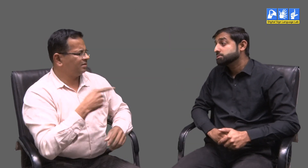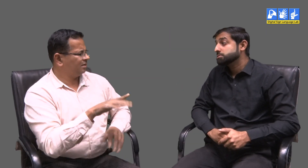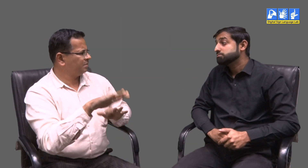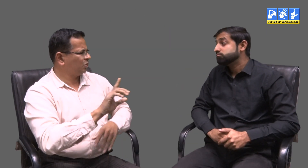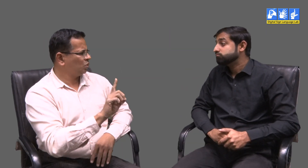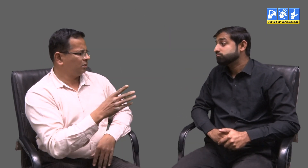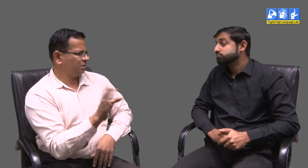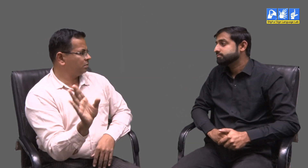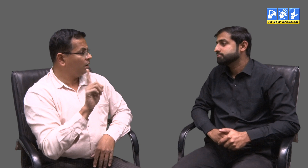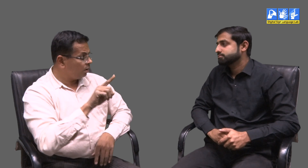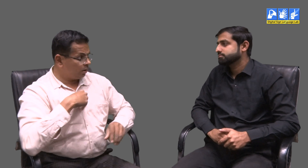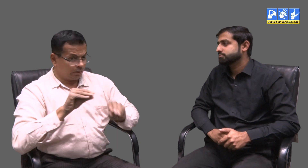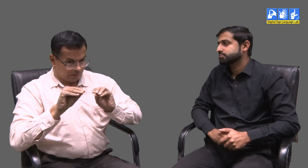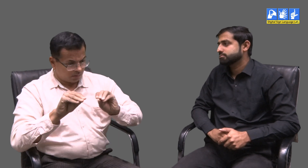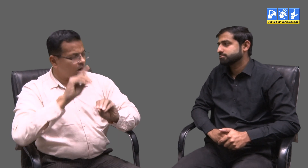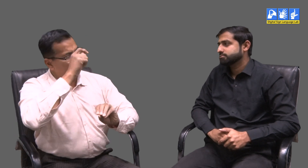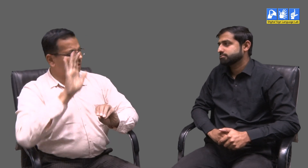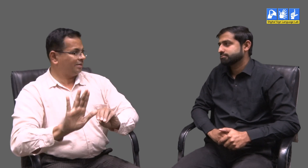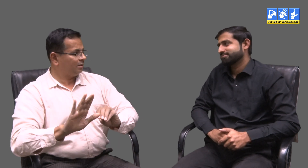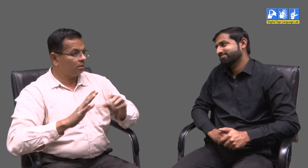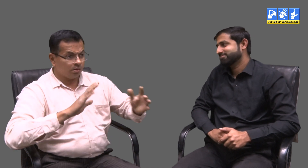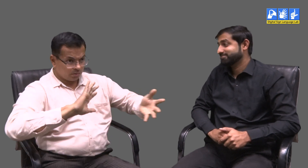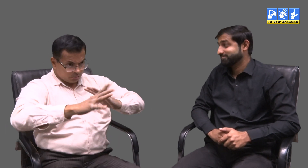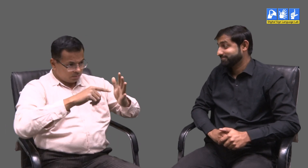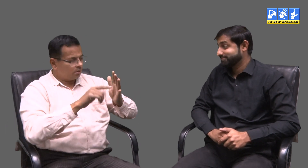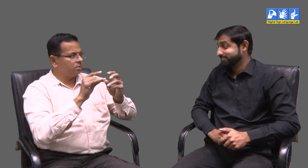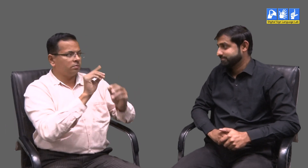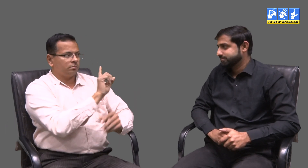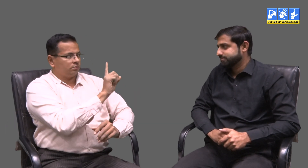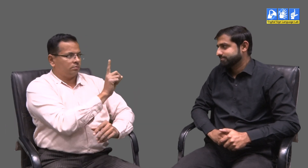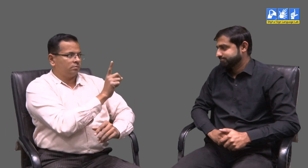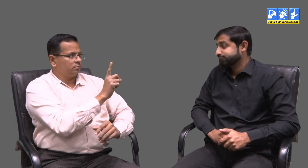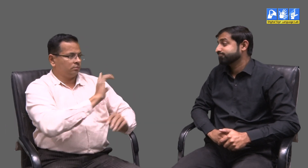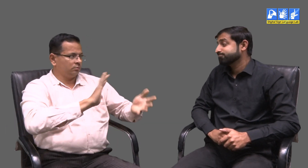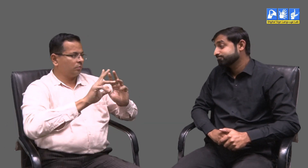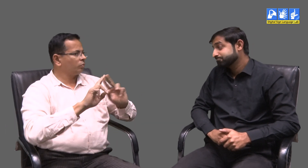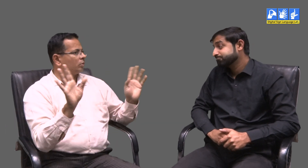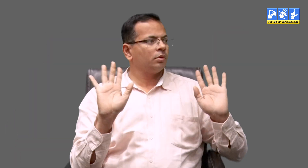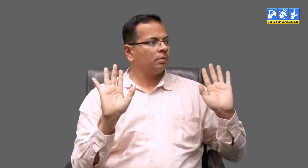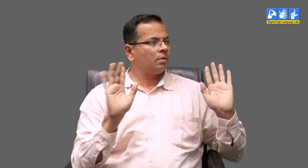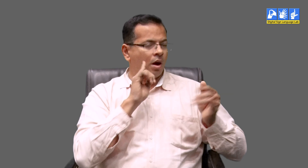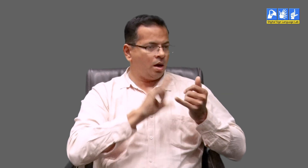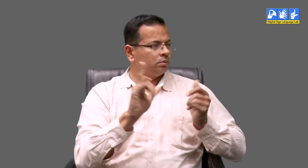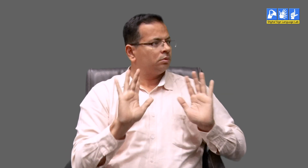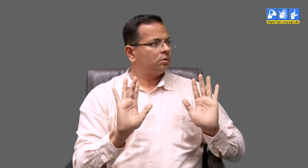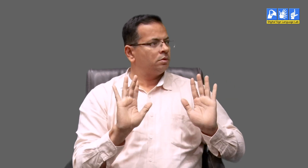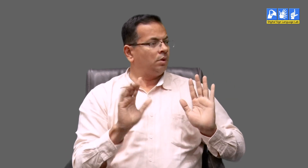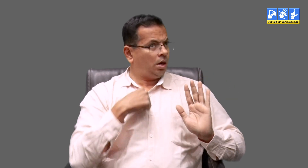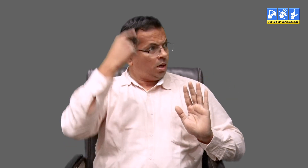I do not want that they are dependent on fingerspelling. I do teach English but my teaching is not dependent on spoken English structure.